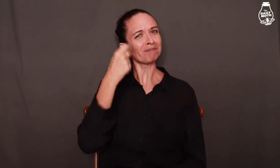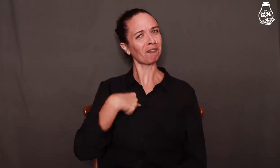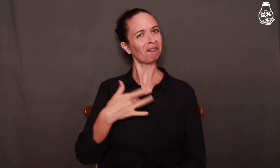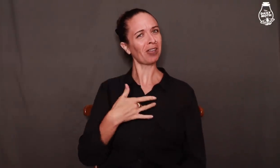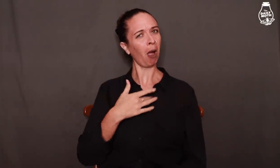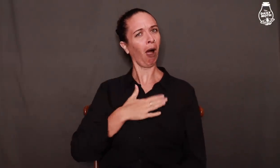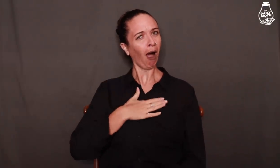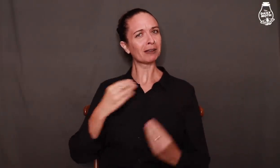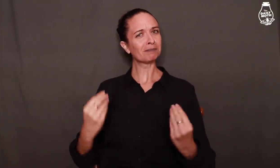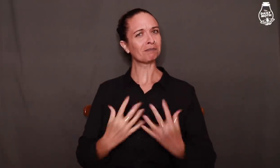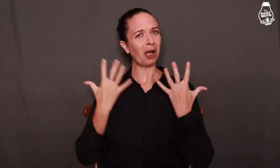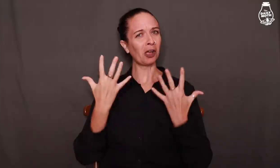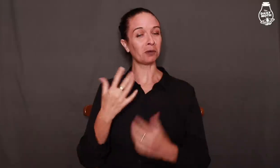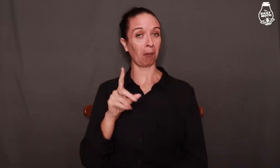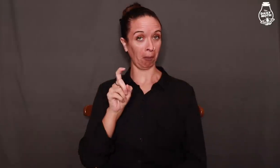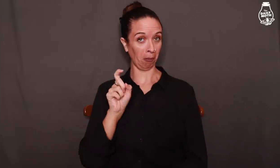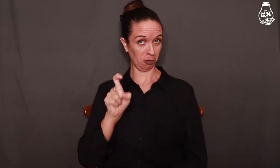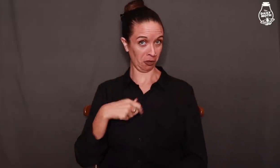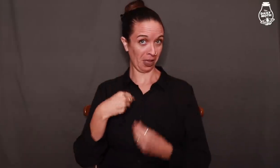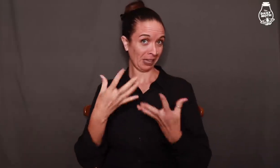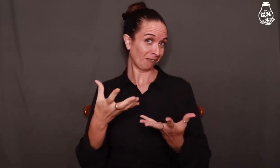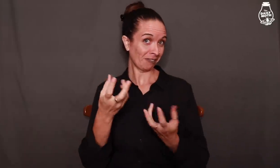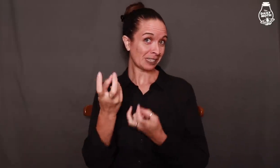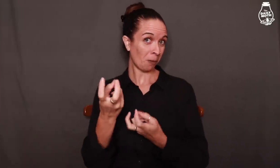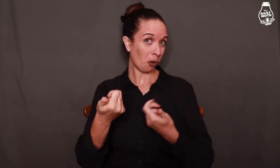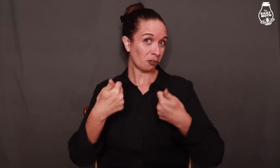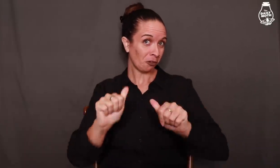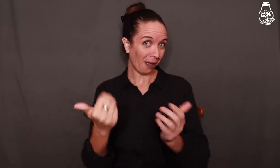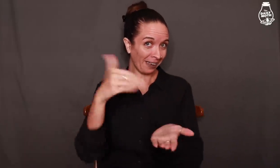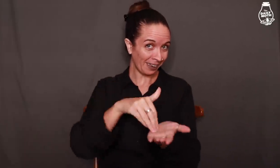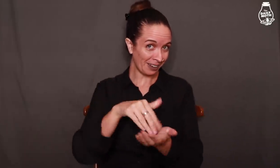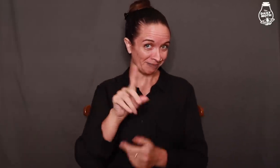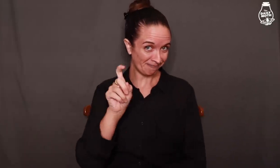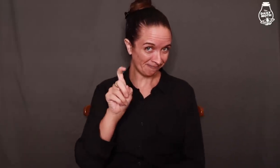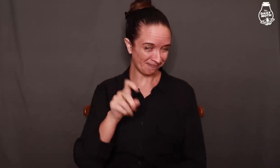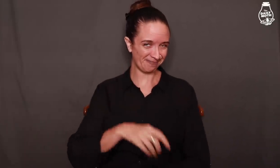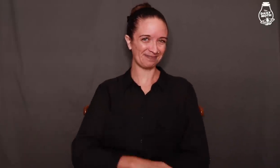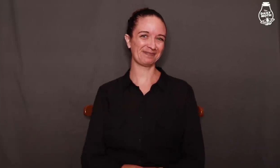However, I feel so inspired by this so perhaps I should give skateboarding a try again!